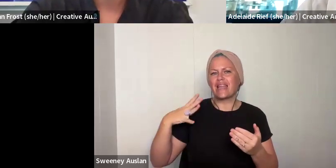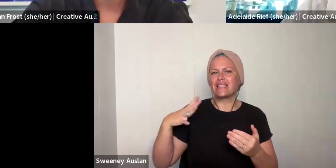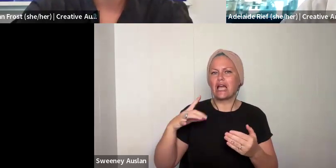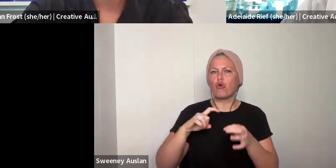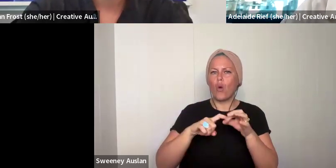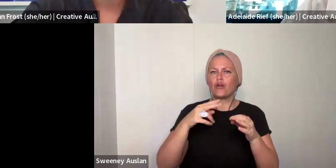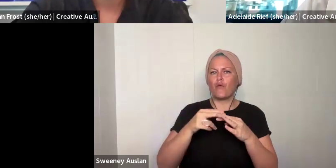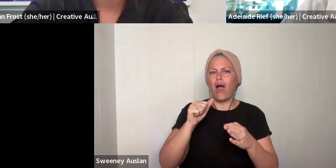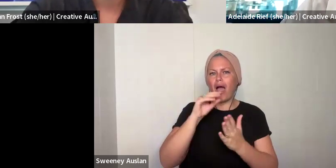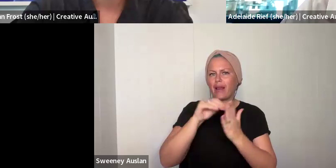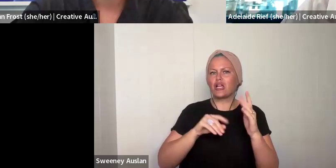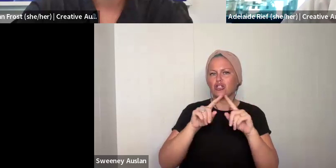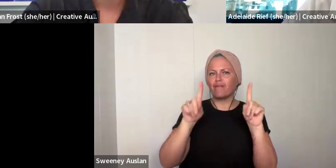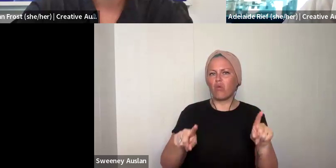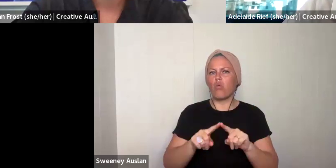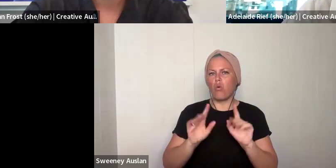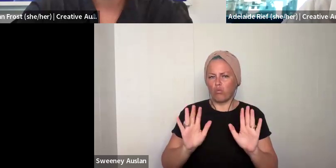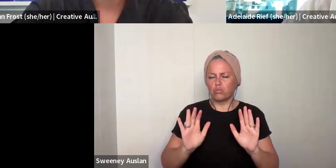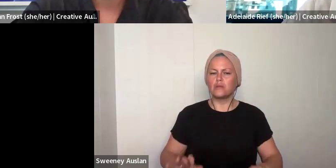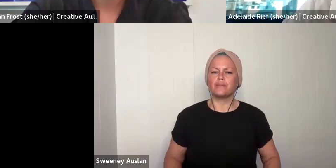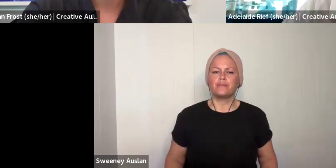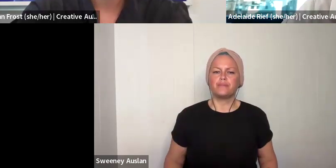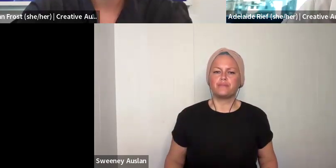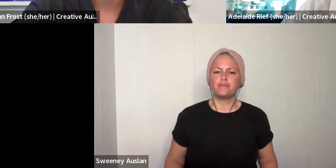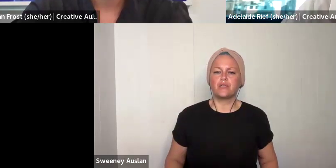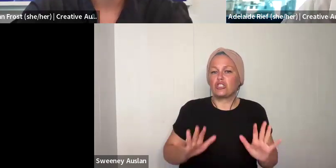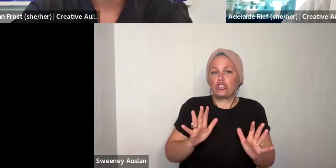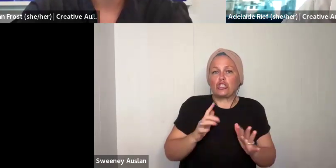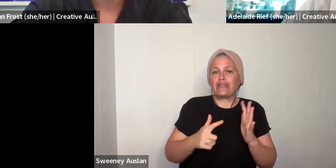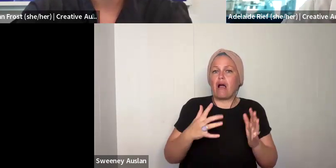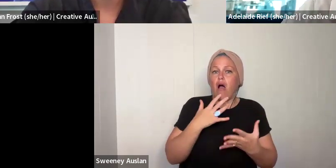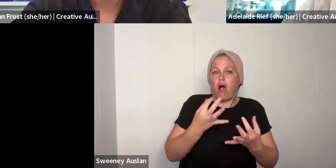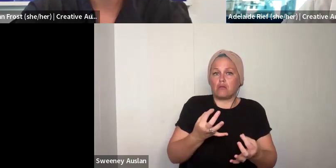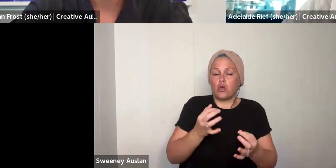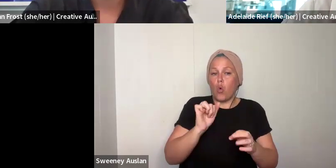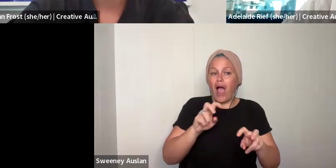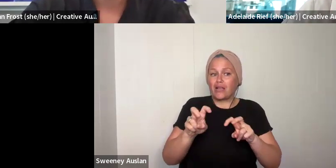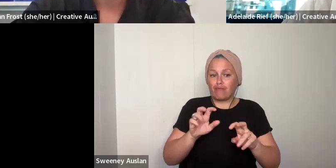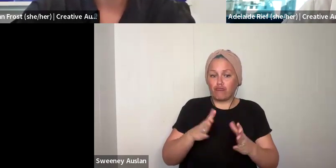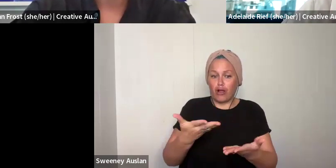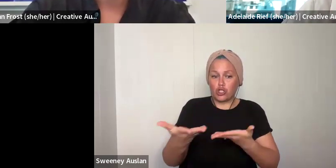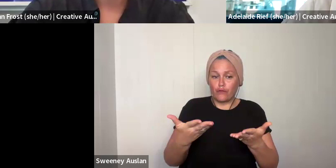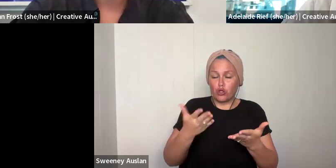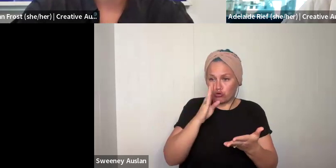For many of you, this will not be relevant to your participation in the program, but it is a